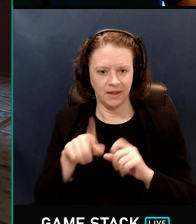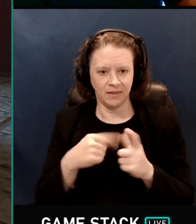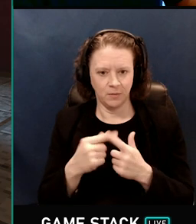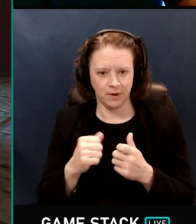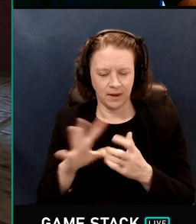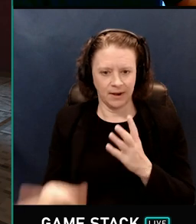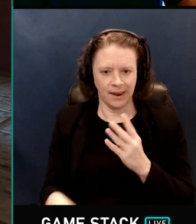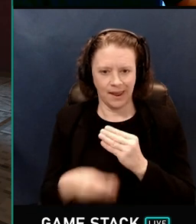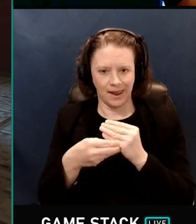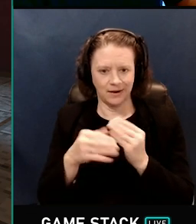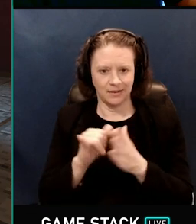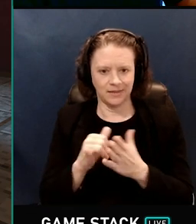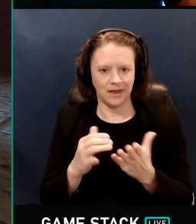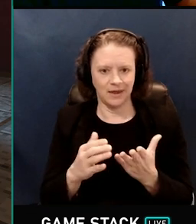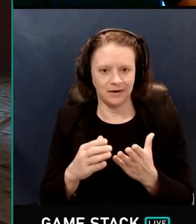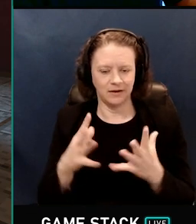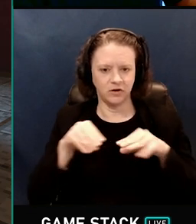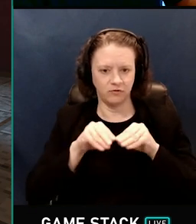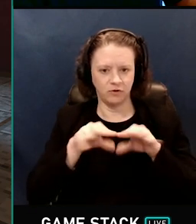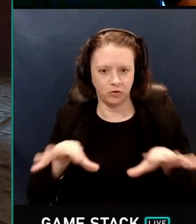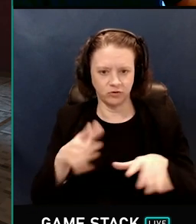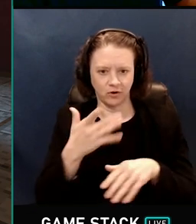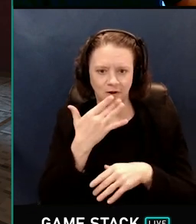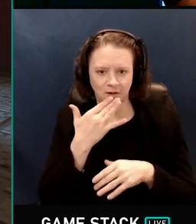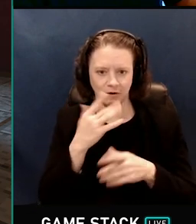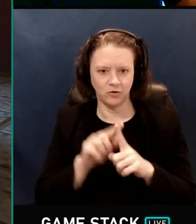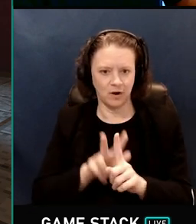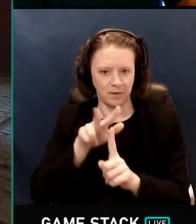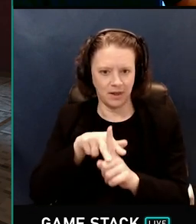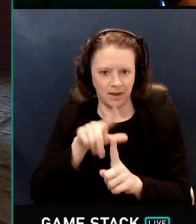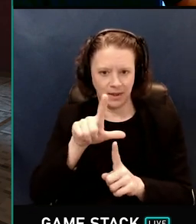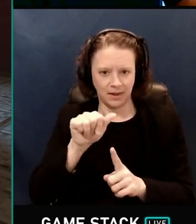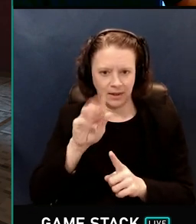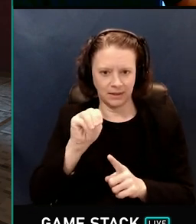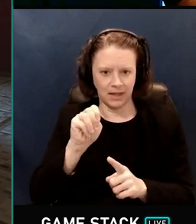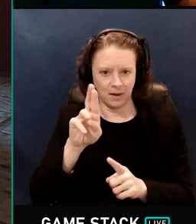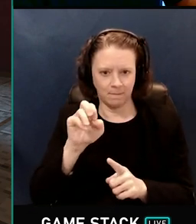Then we can bring in the diffuse color to apply the Lambertian diffuse.